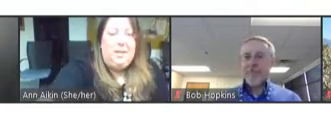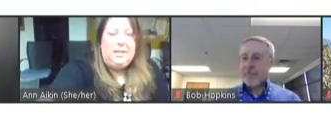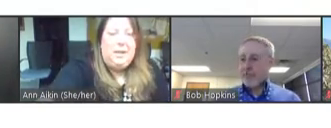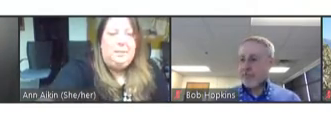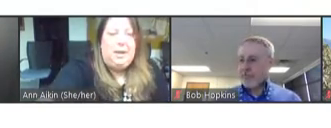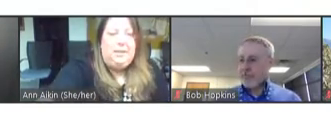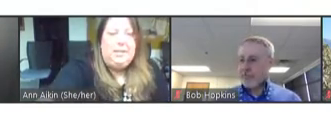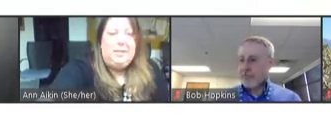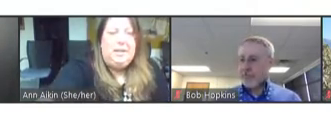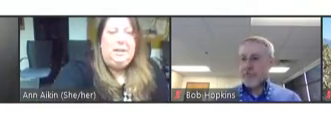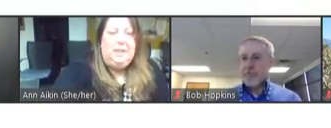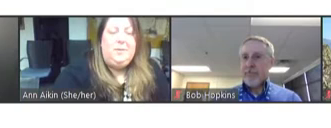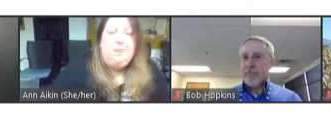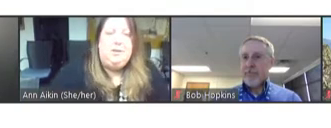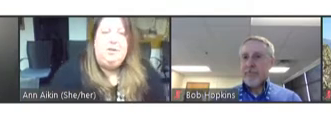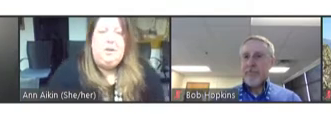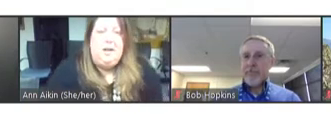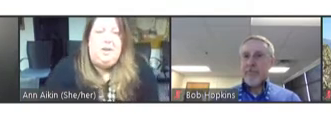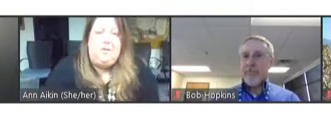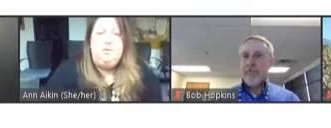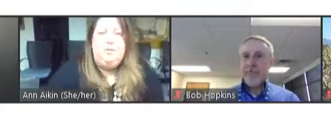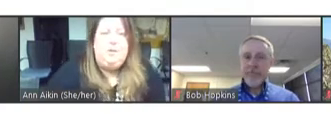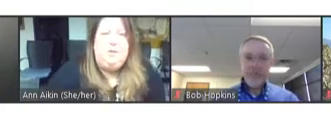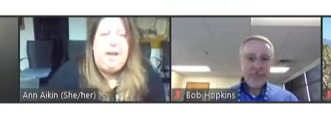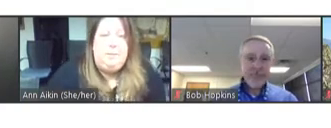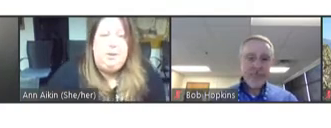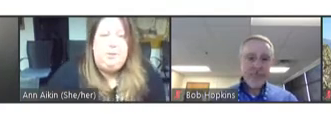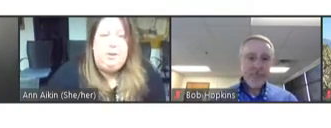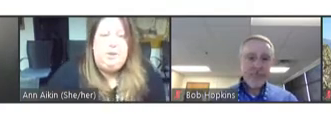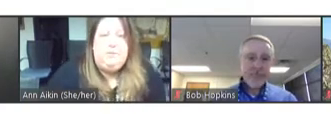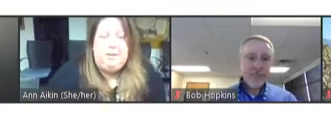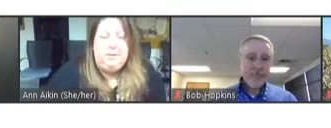Next up, I'd like to -- I have the pleasure of introducing Admiral Rachel Levine.